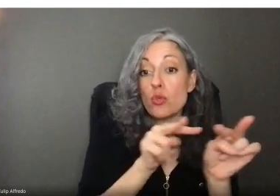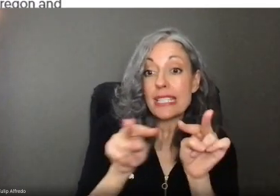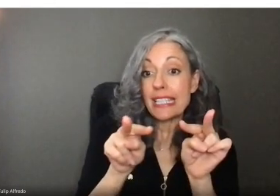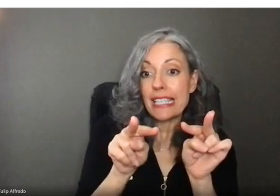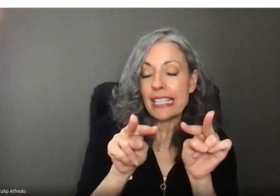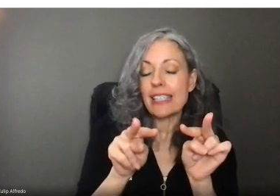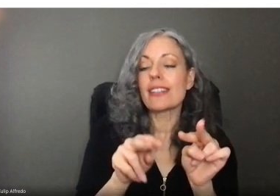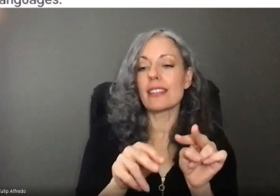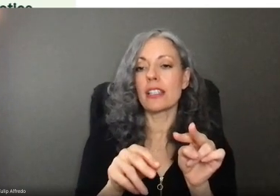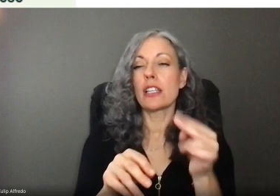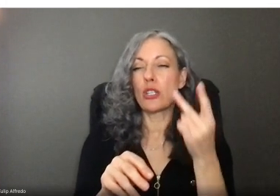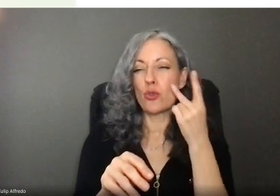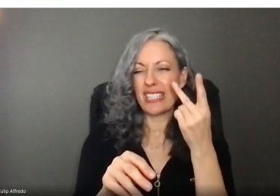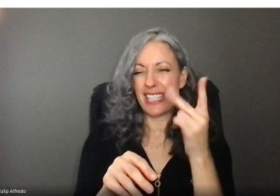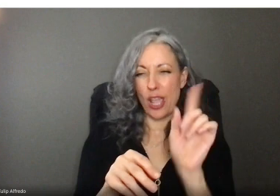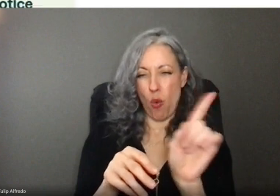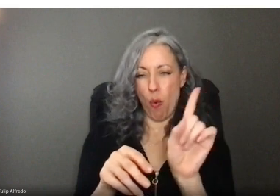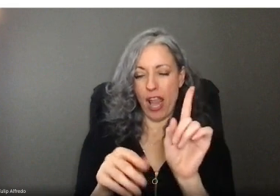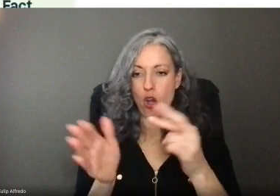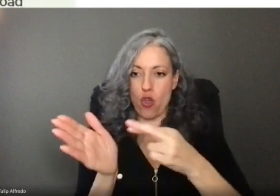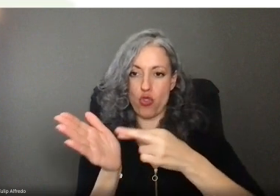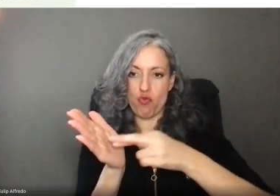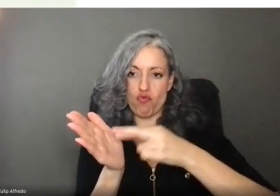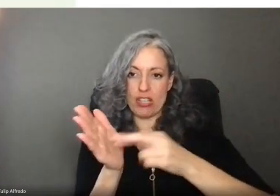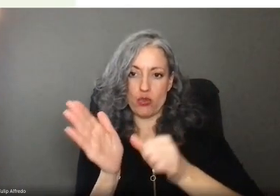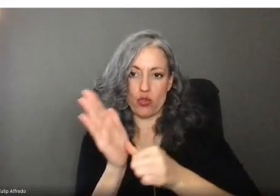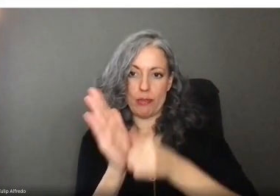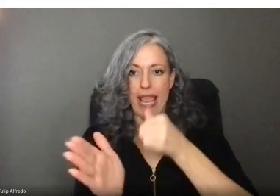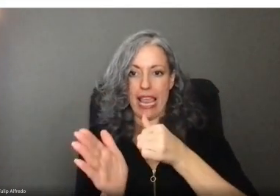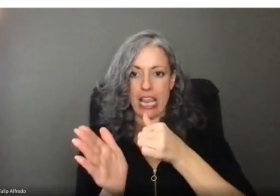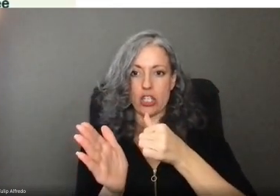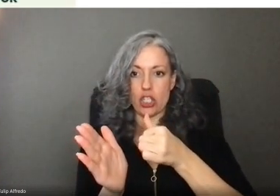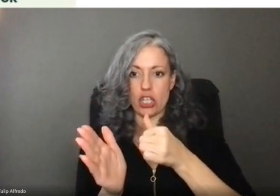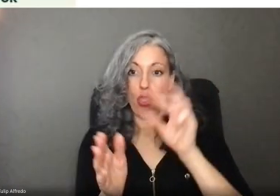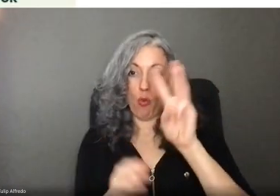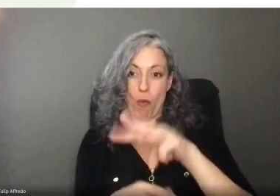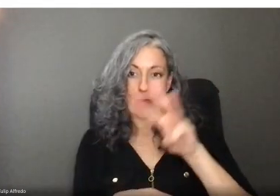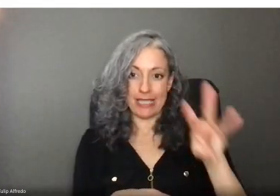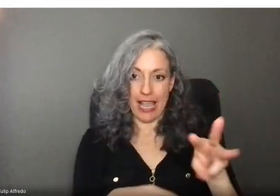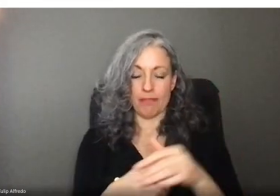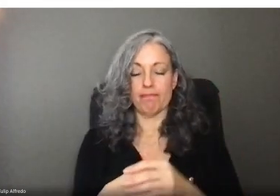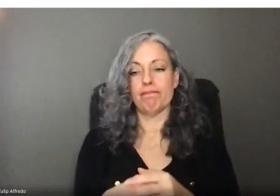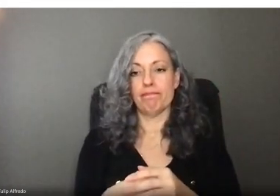You can find these on the resources page at PaidLeave.Oregon.gov. Okay.